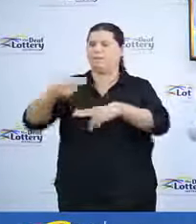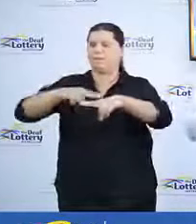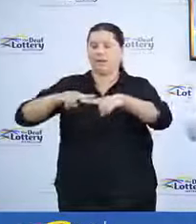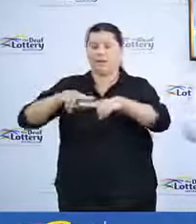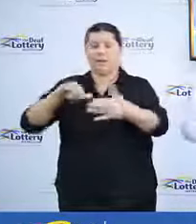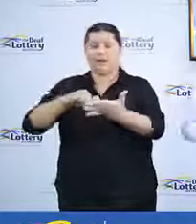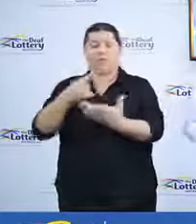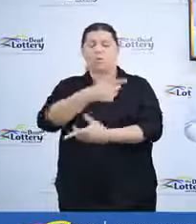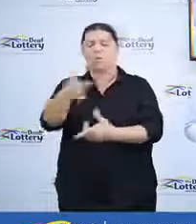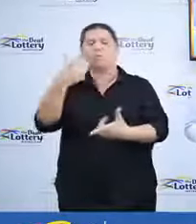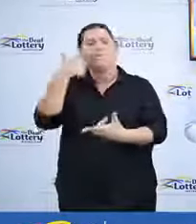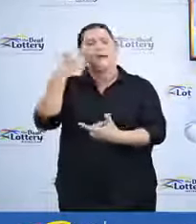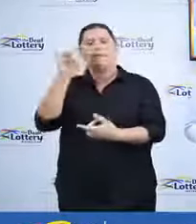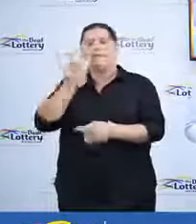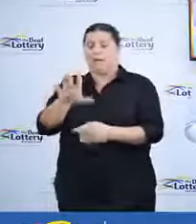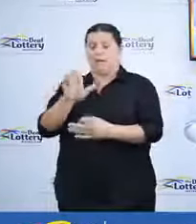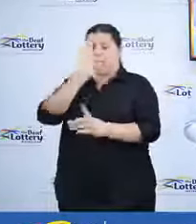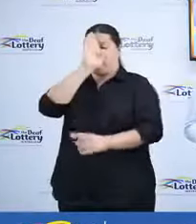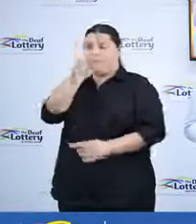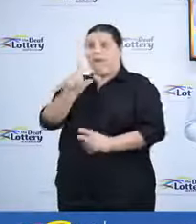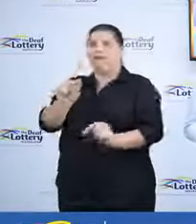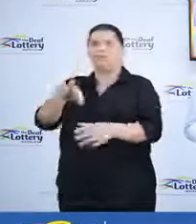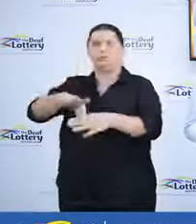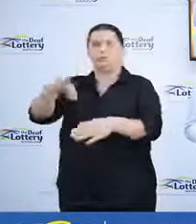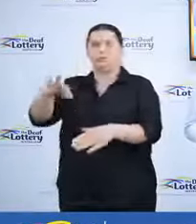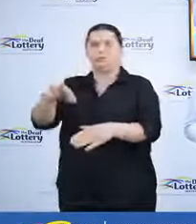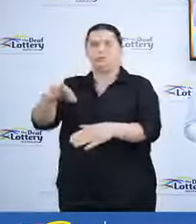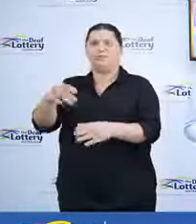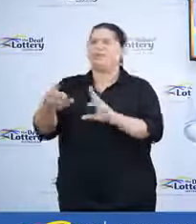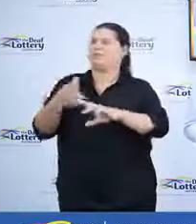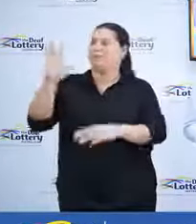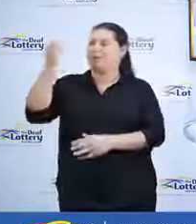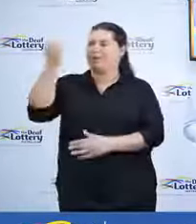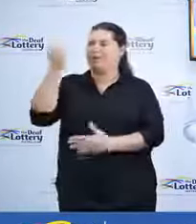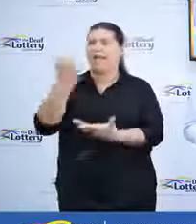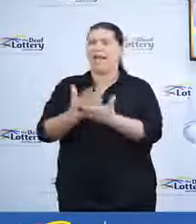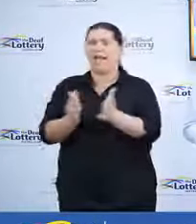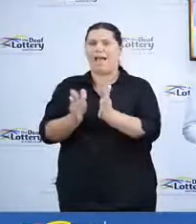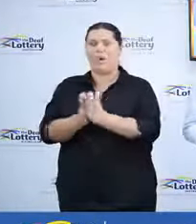immediately after the draw. All you have to do is tune in to our Facebook page